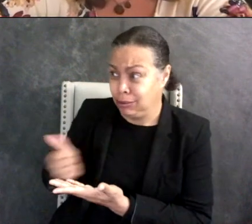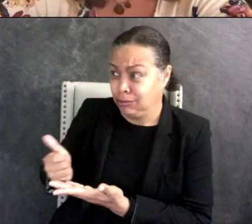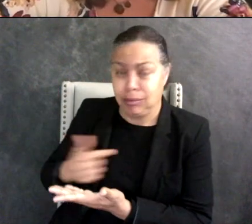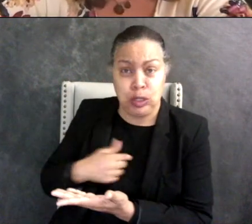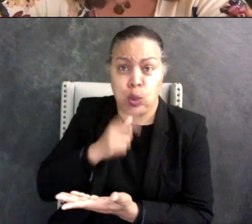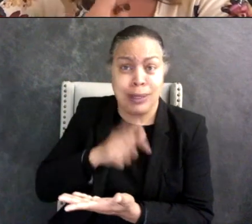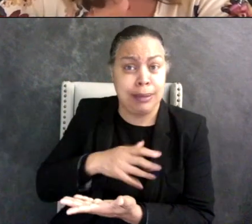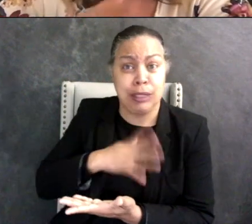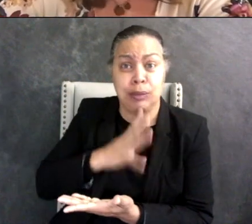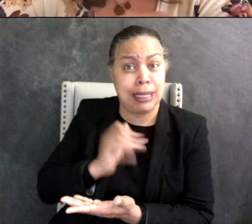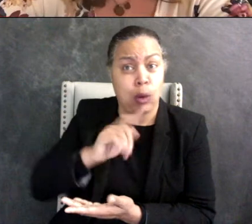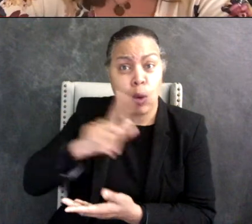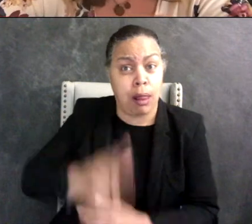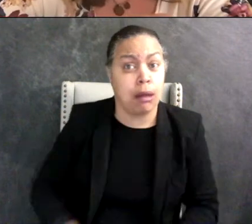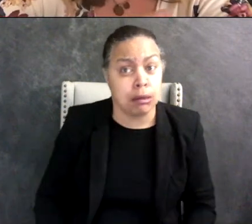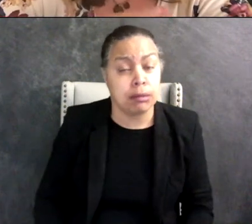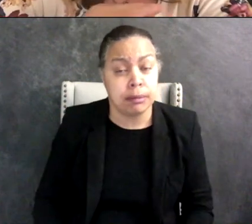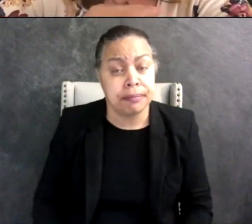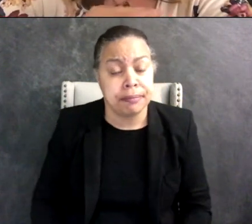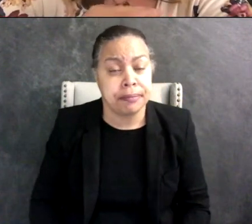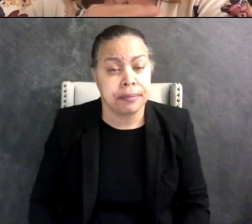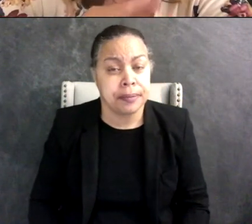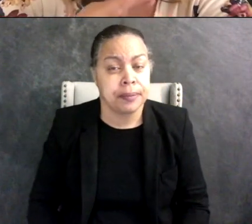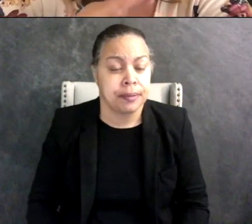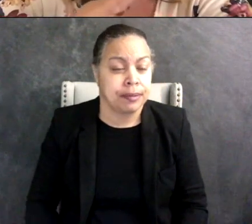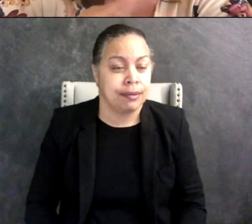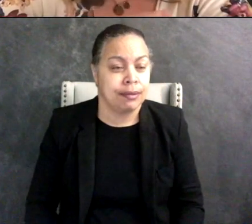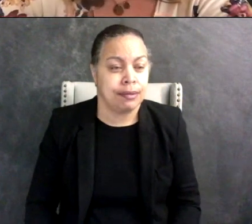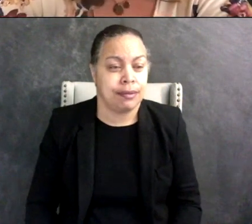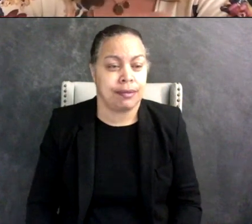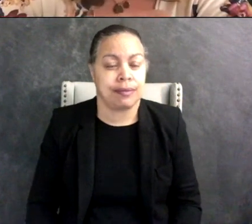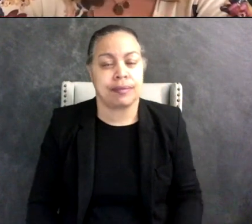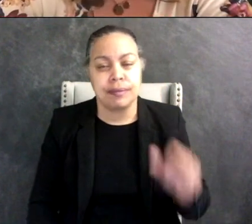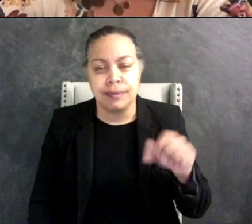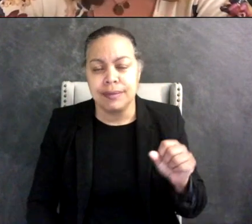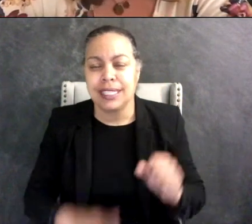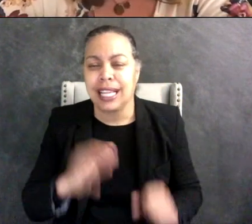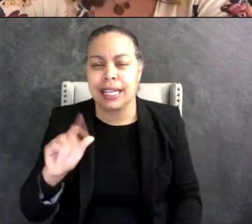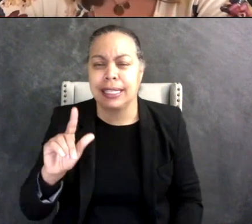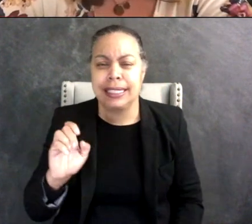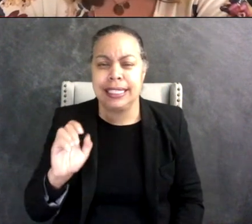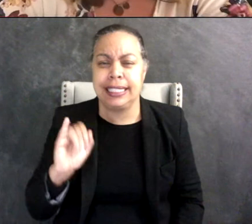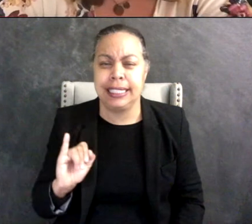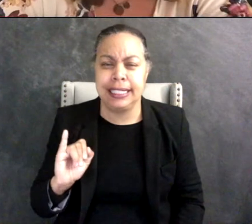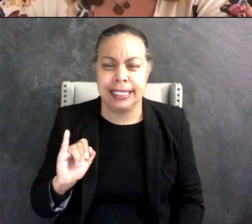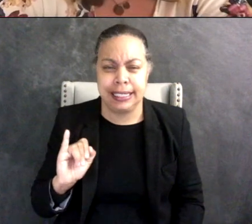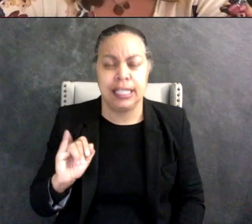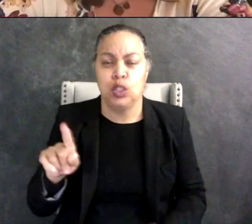Right and I should go back and say that Lei, you have created this amazing resource for people